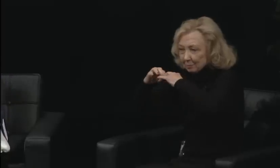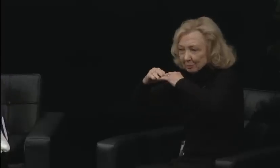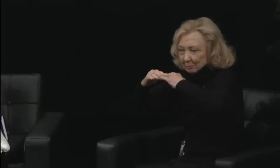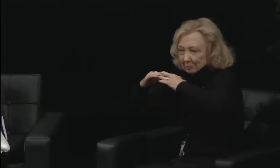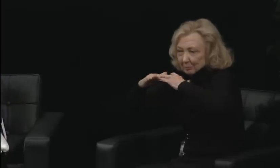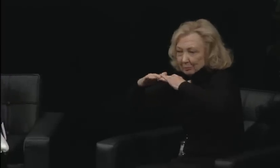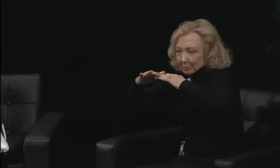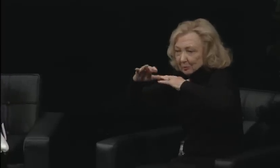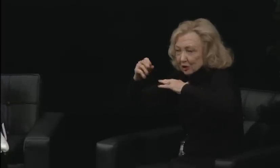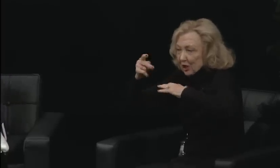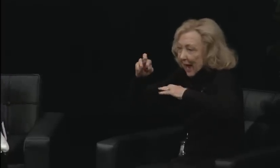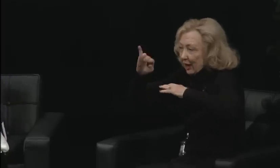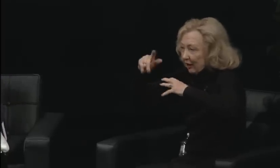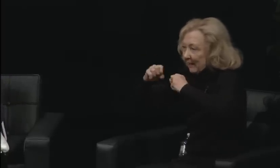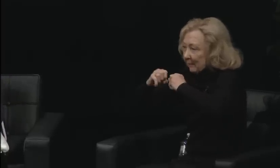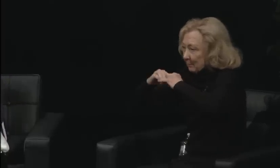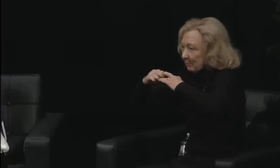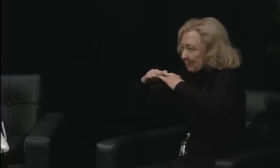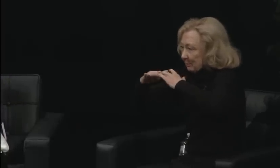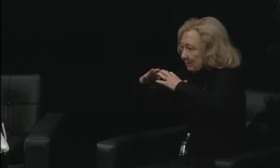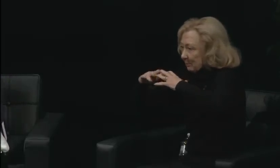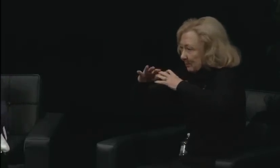I do.